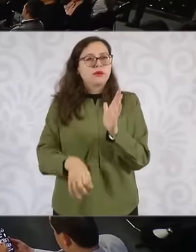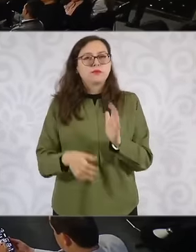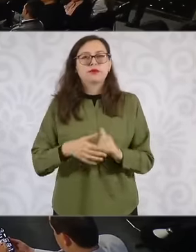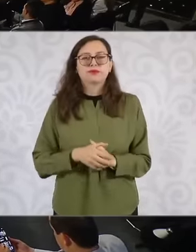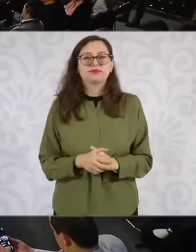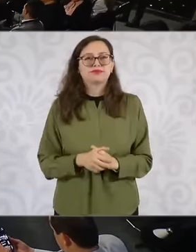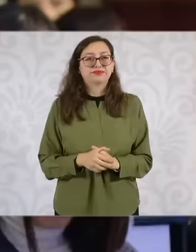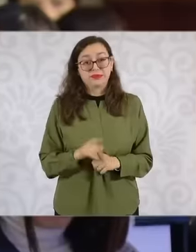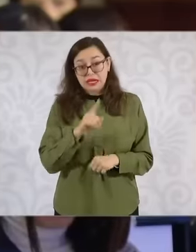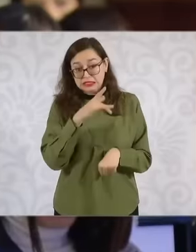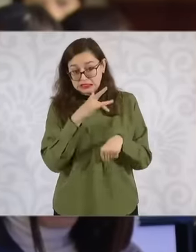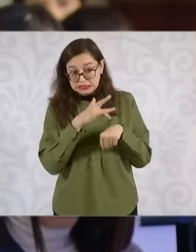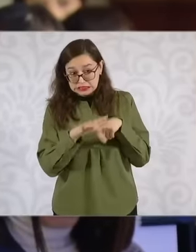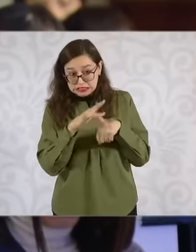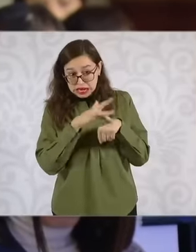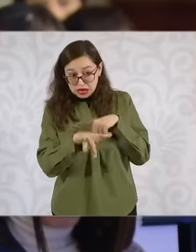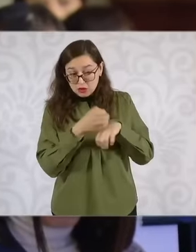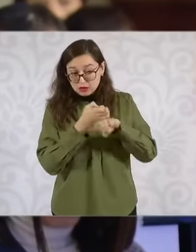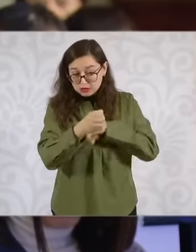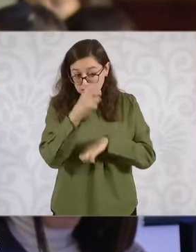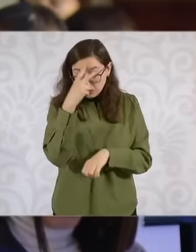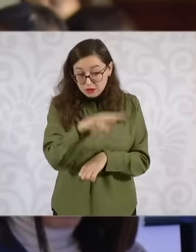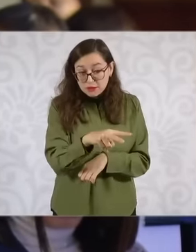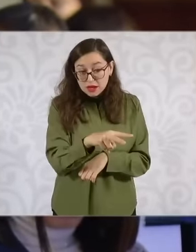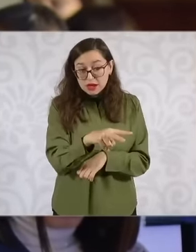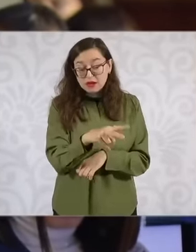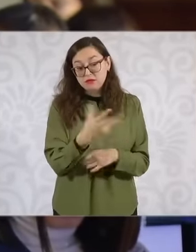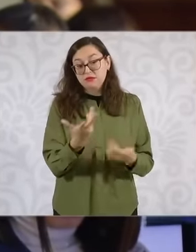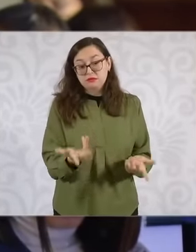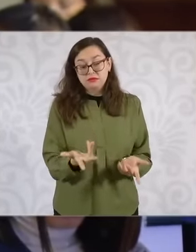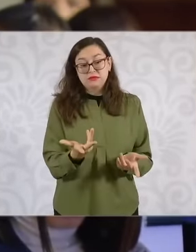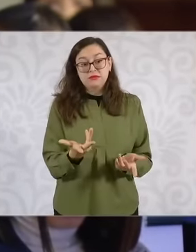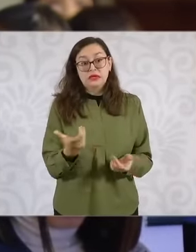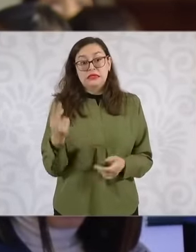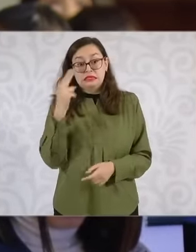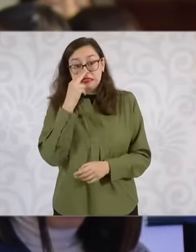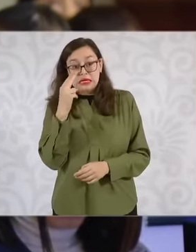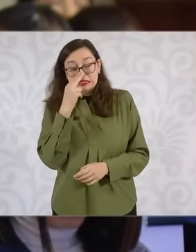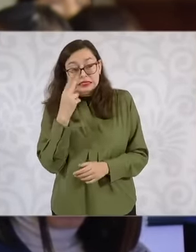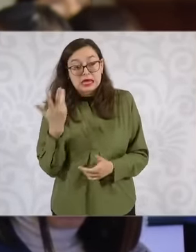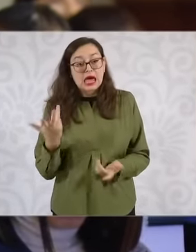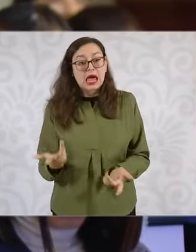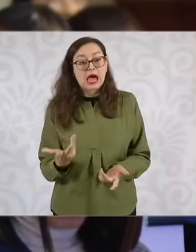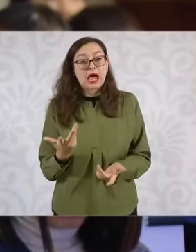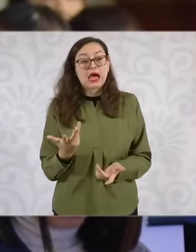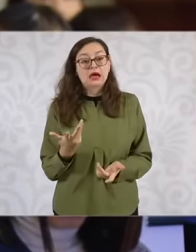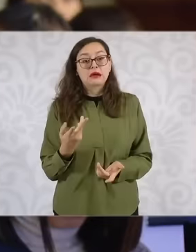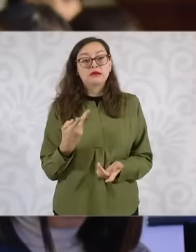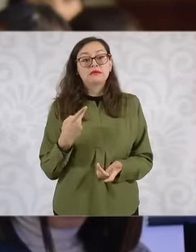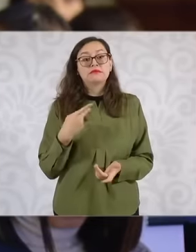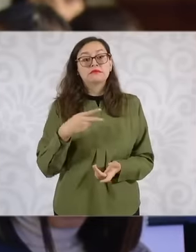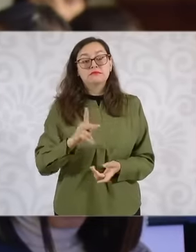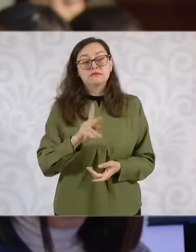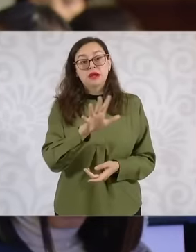, the state of Mexico, where you were good in Nesa, but the southeastern part is Chalco